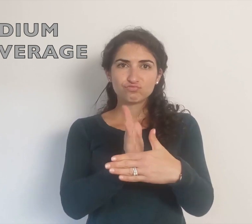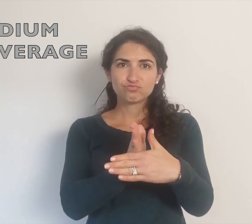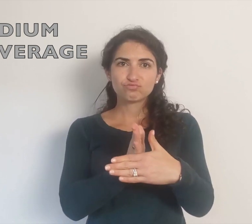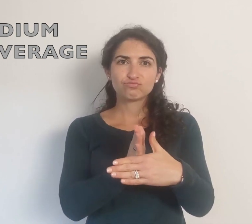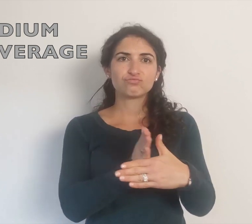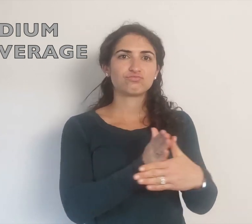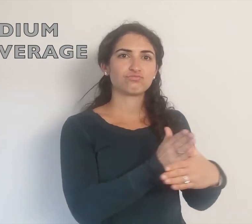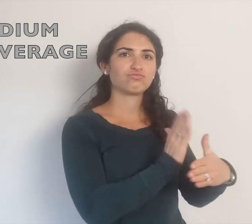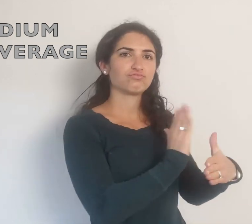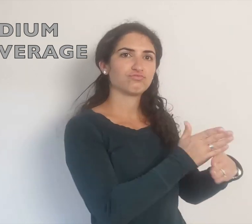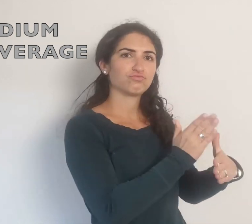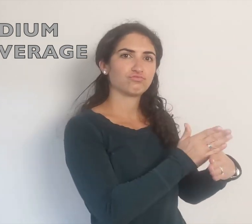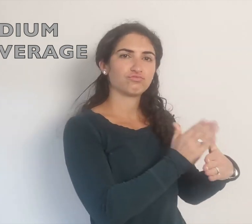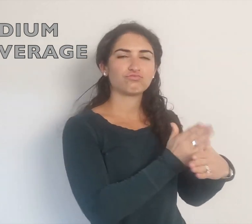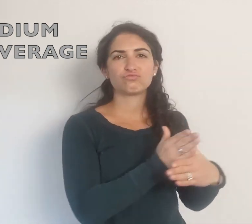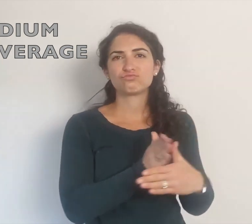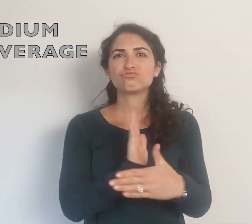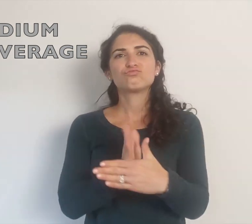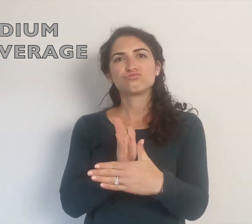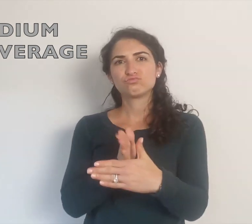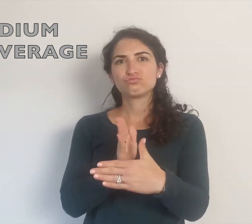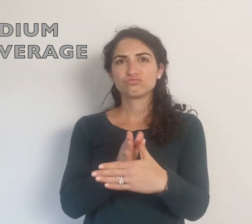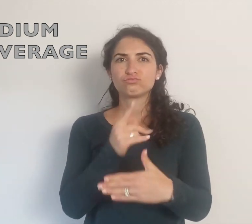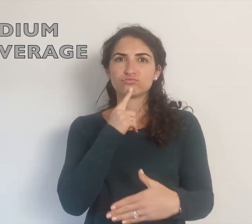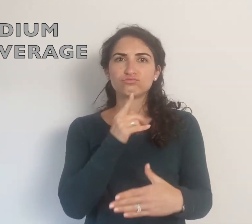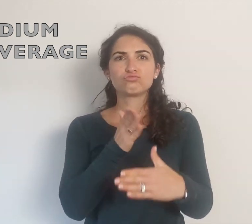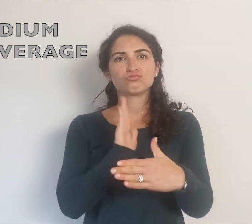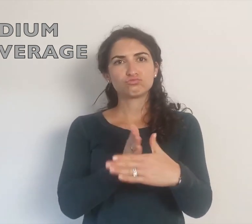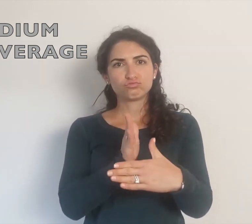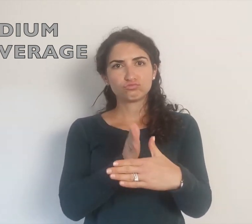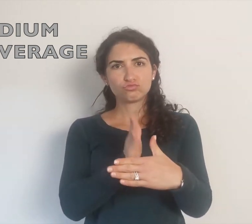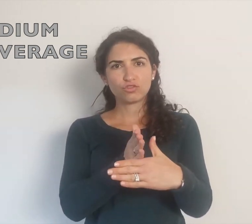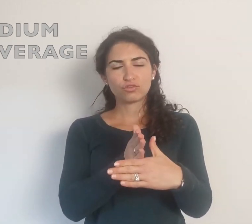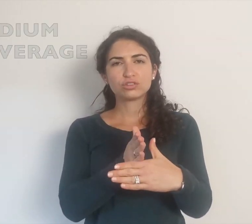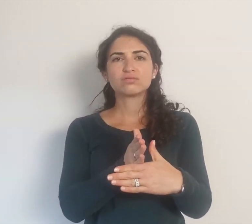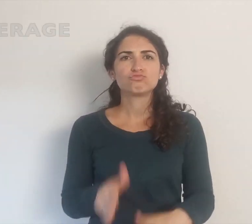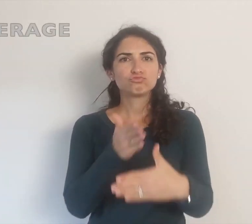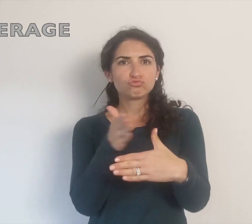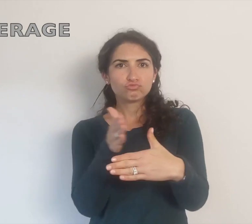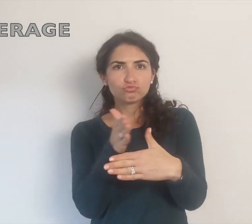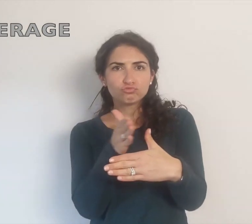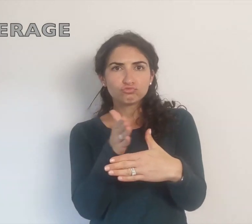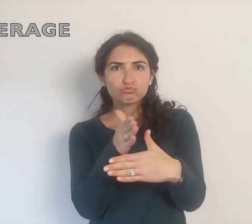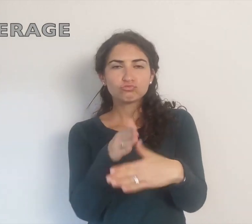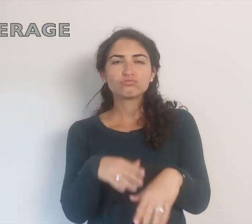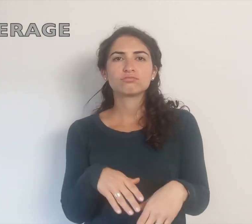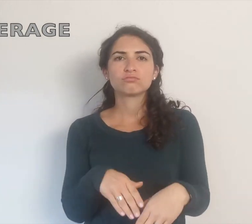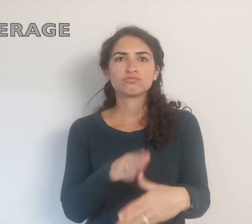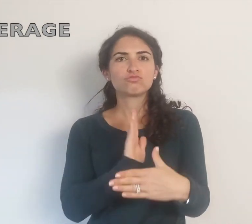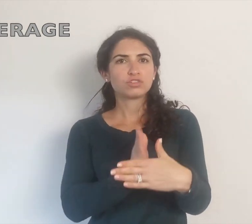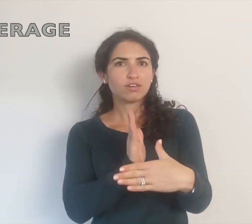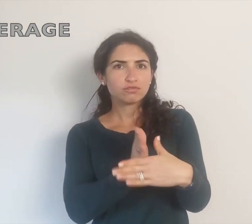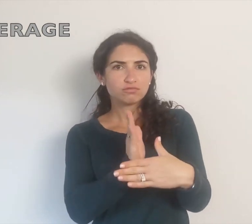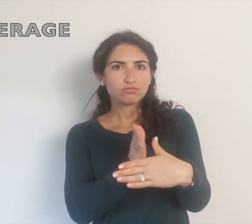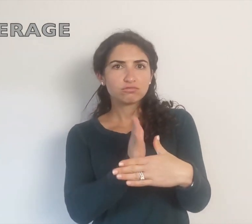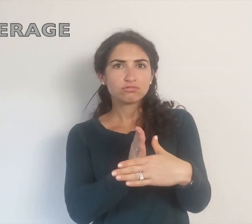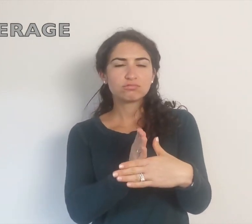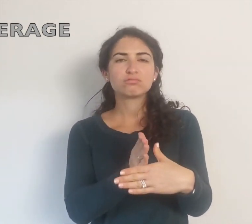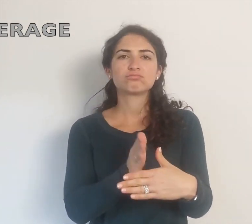MEDIUM or AVERAGE -- your mouth can show. MEDIUM, AVERAGE